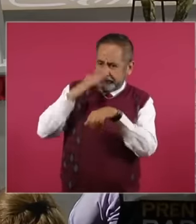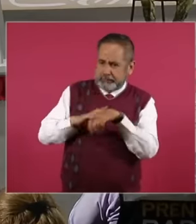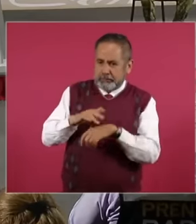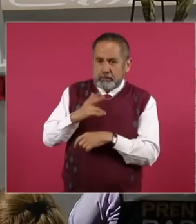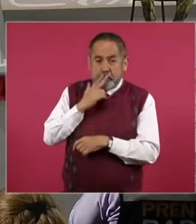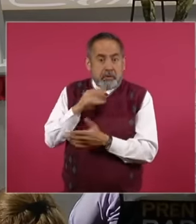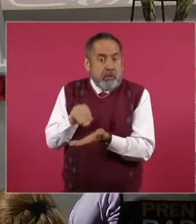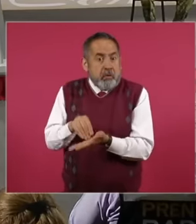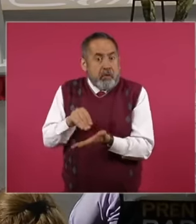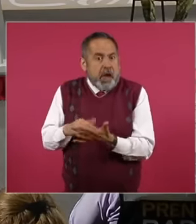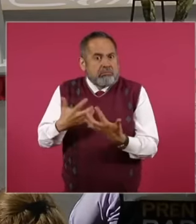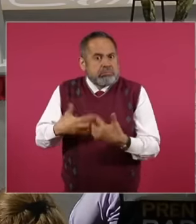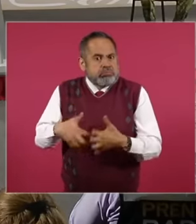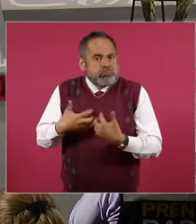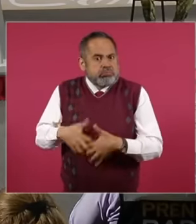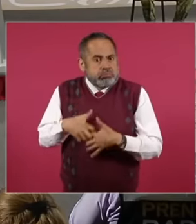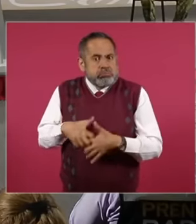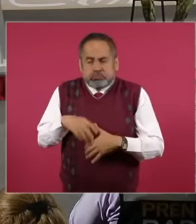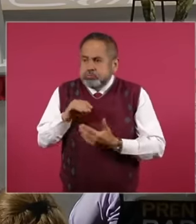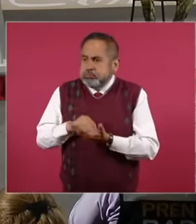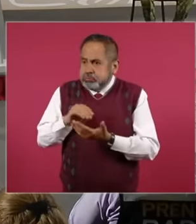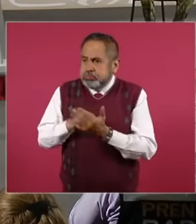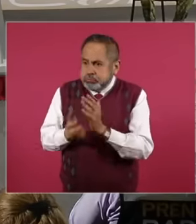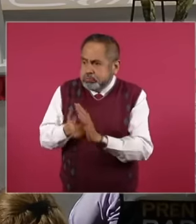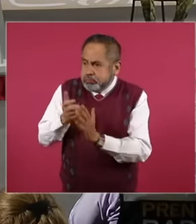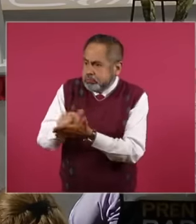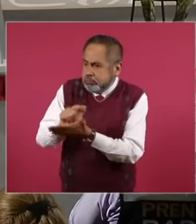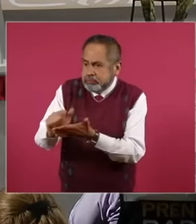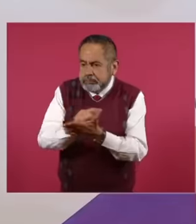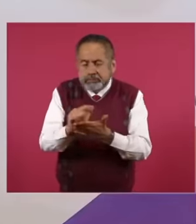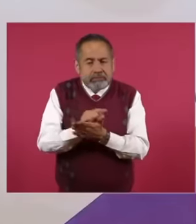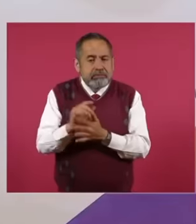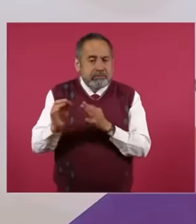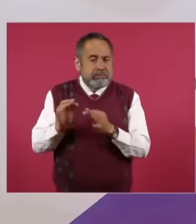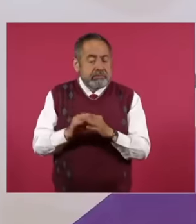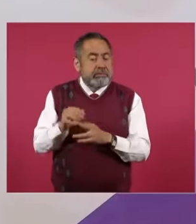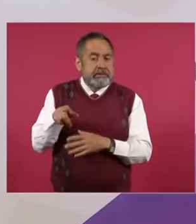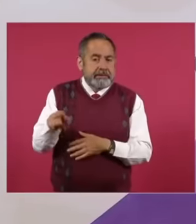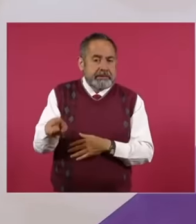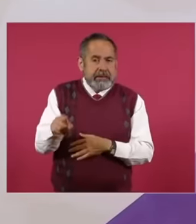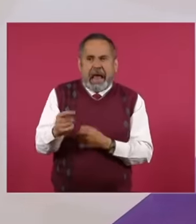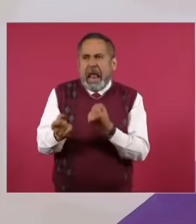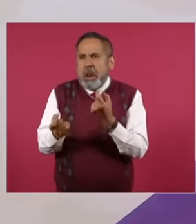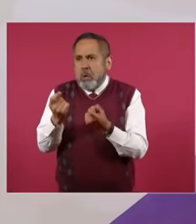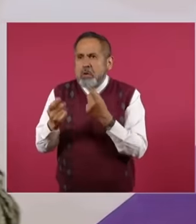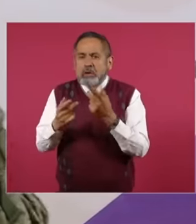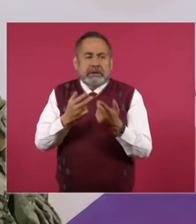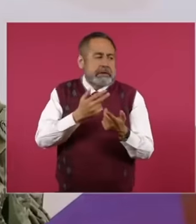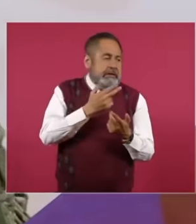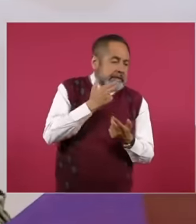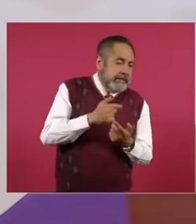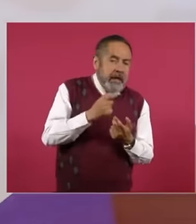active still with its systems with its few systems since it is a completely mechanical dredge